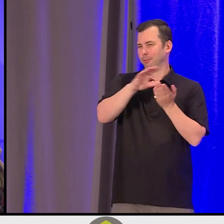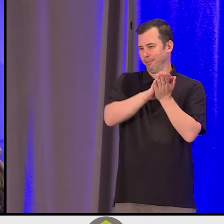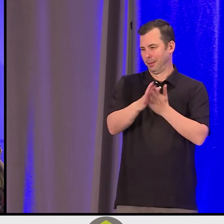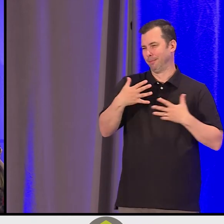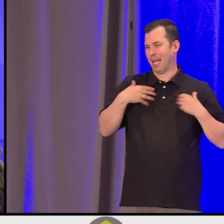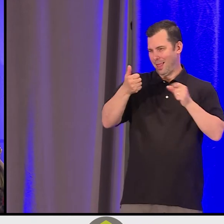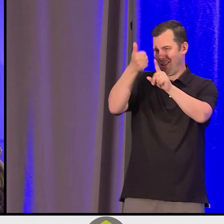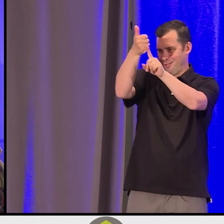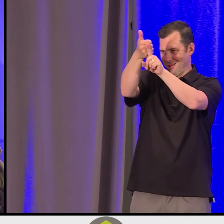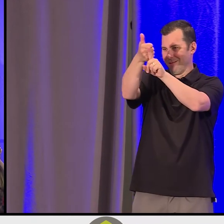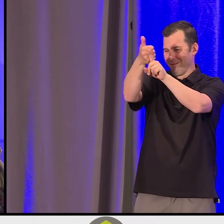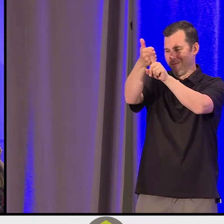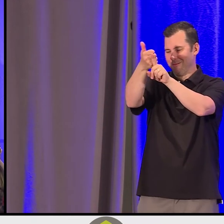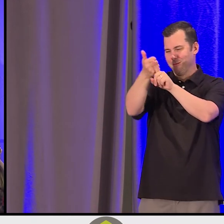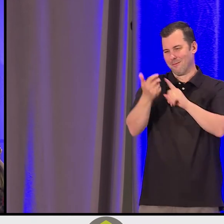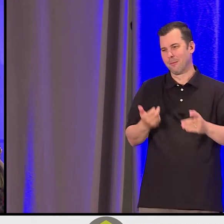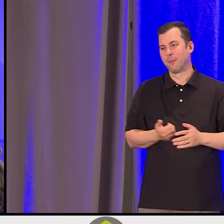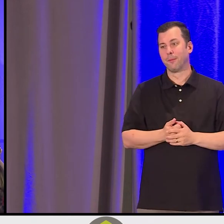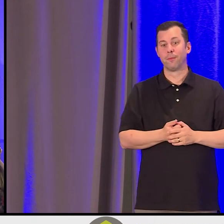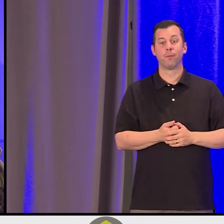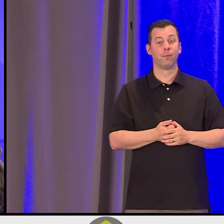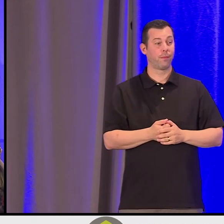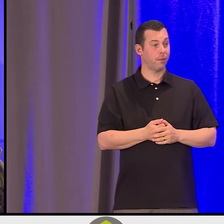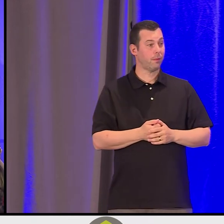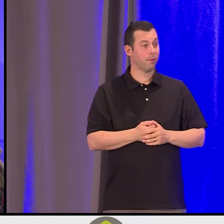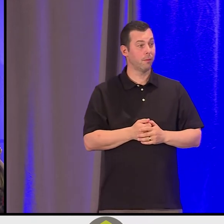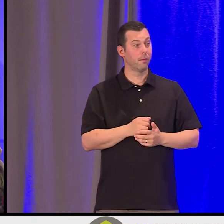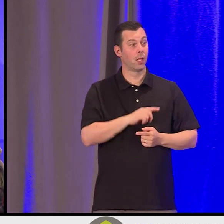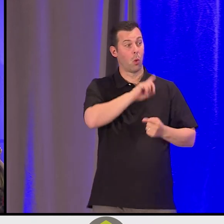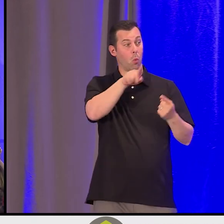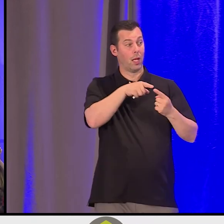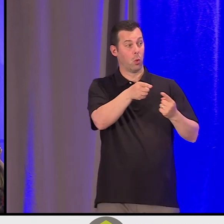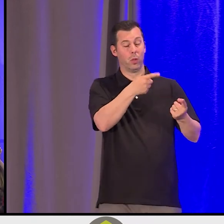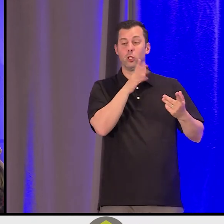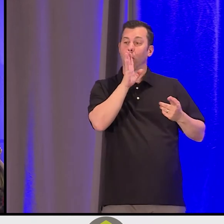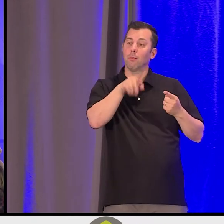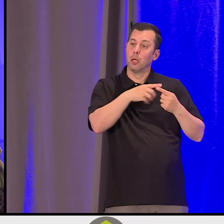as we close this out. That when we talk about compassionate leadership, the idea of healing together,